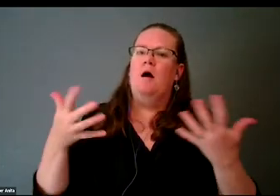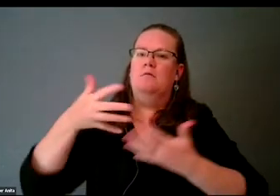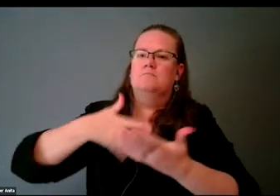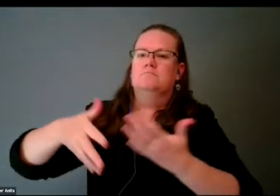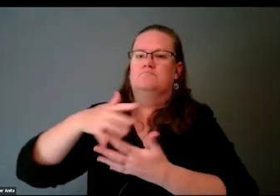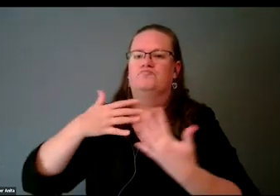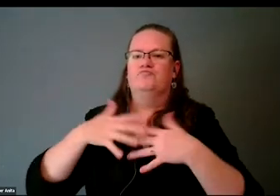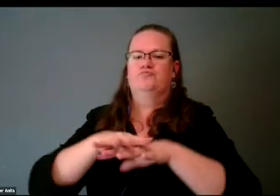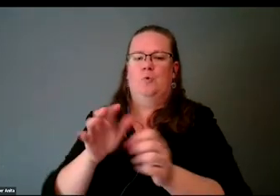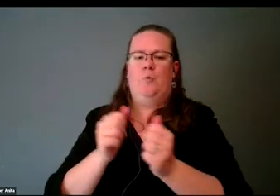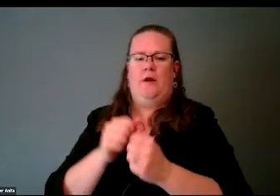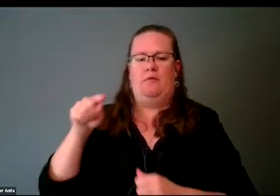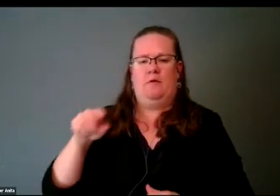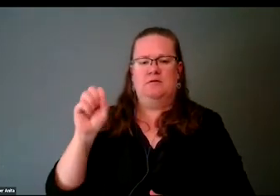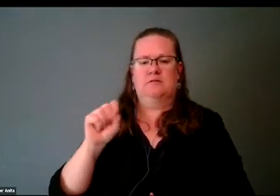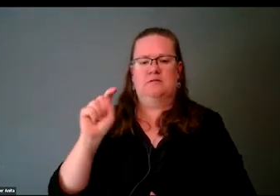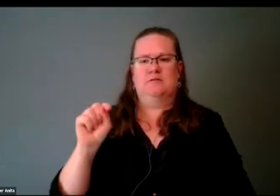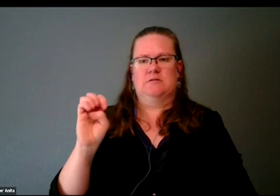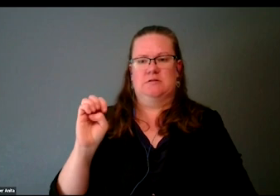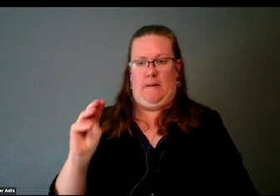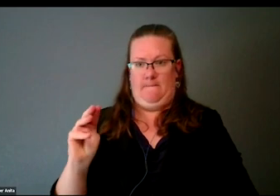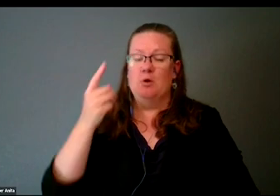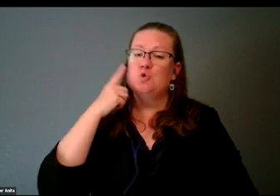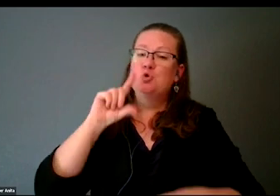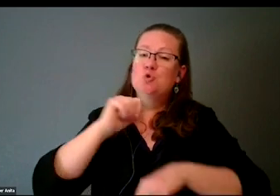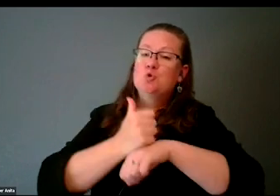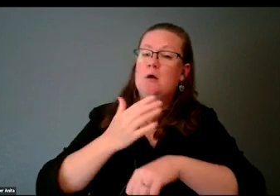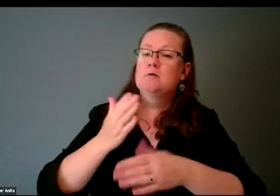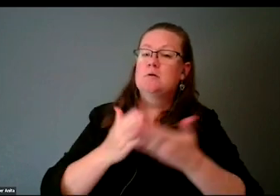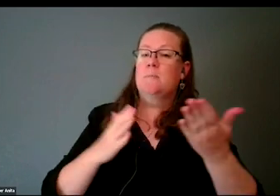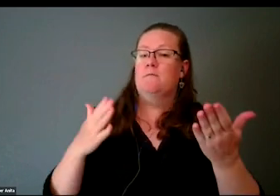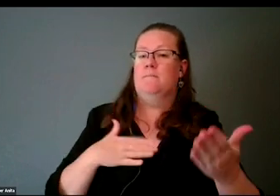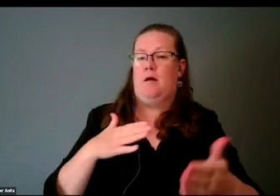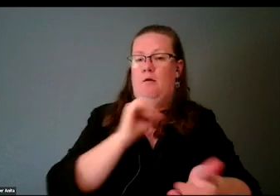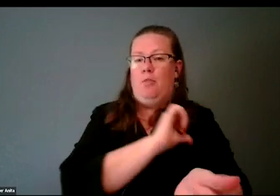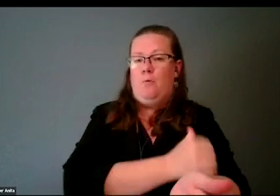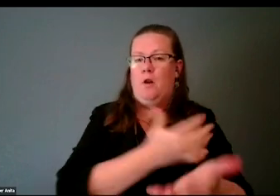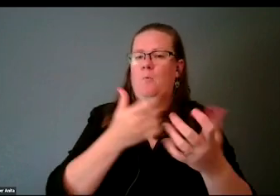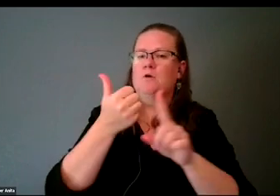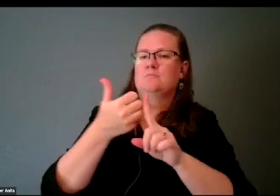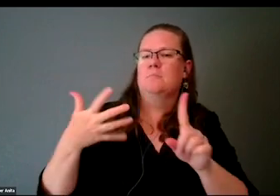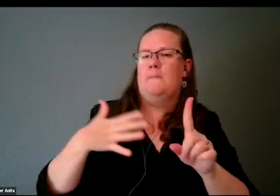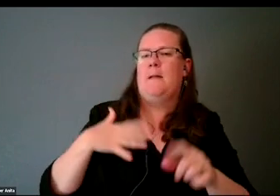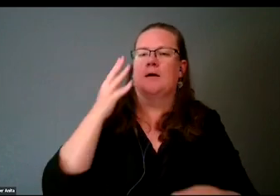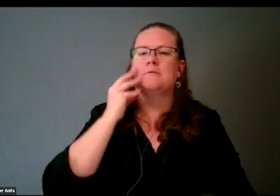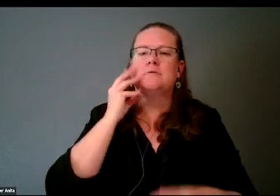In order to help establish some of my authority, I want to talk about some of the stuff I've done in STEM so that you feel like, all right, okay,